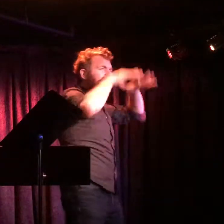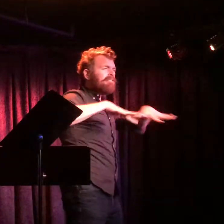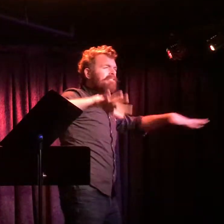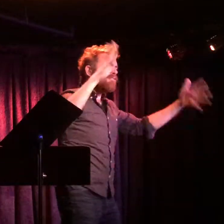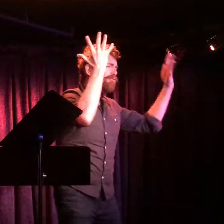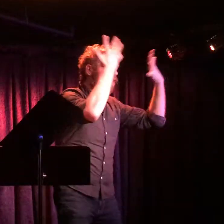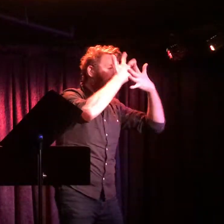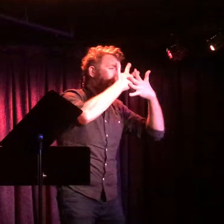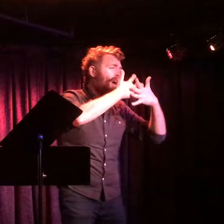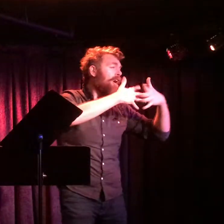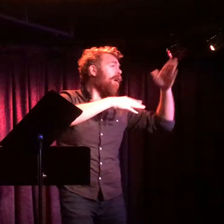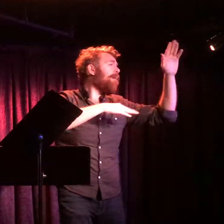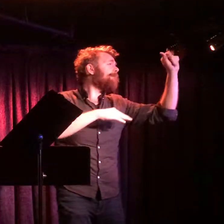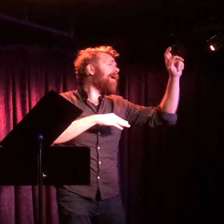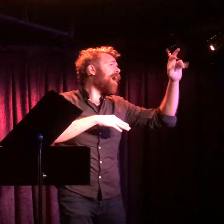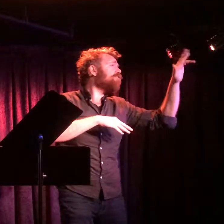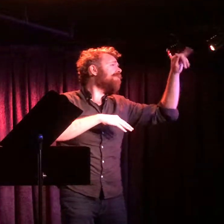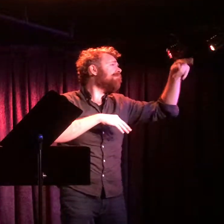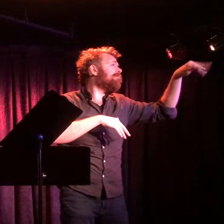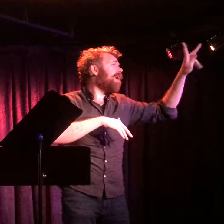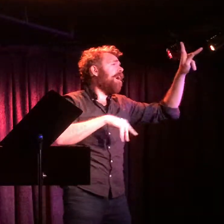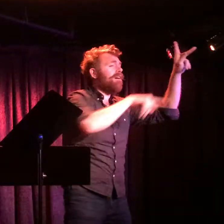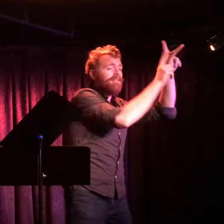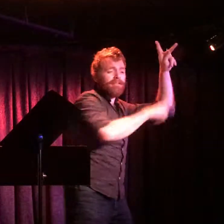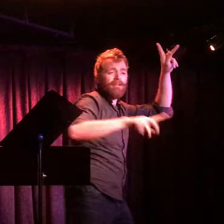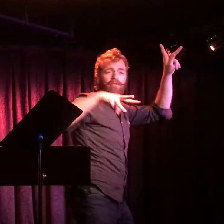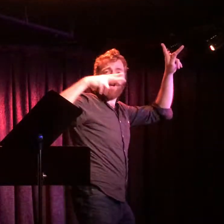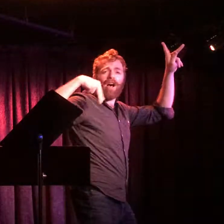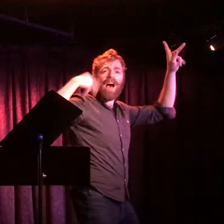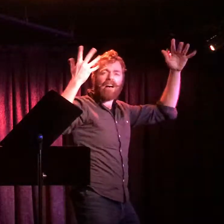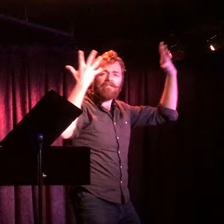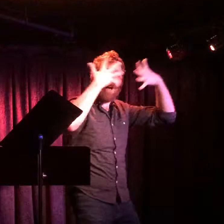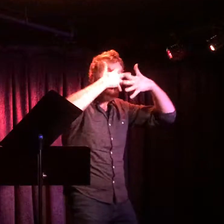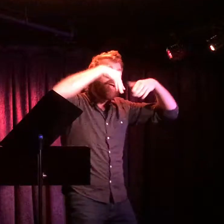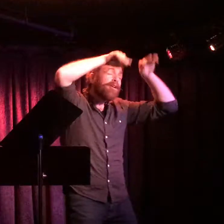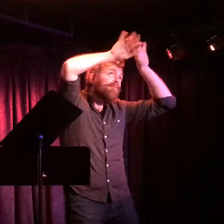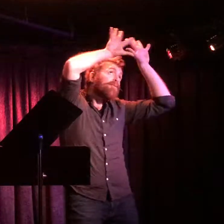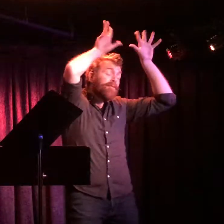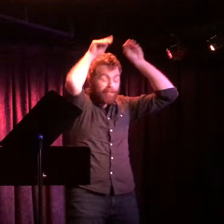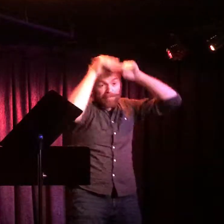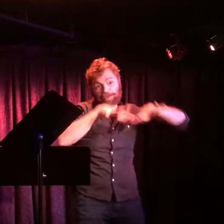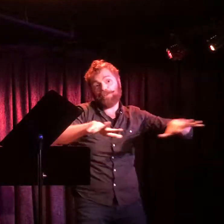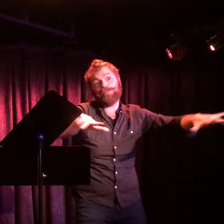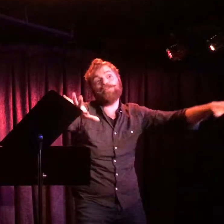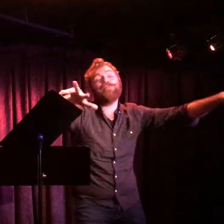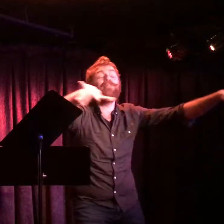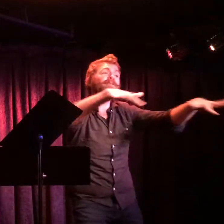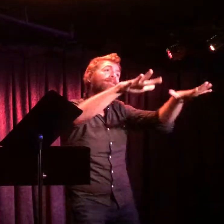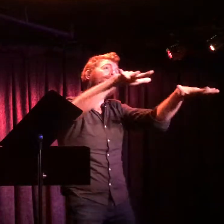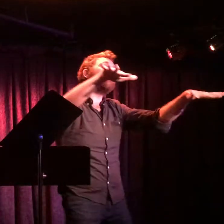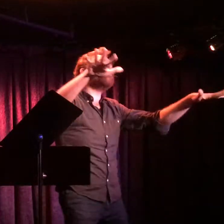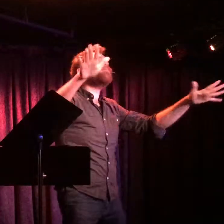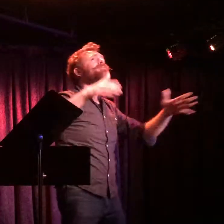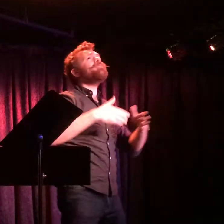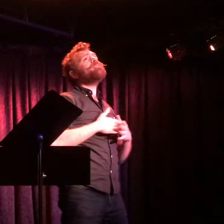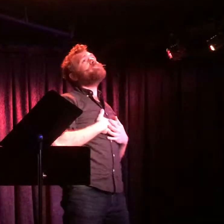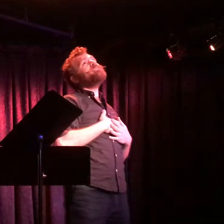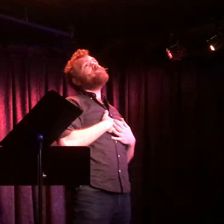A spark to pierce the dark from Battery Park To Washington Heights.